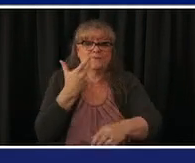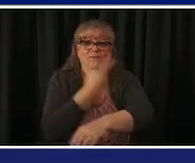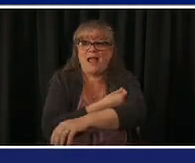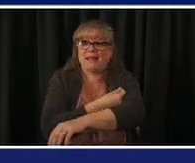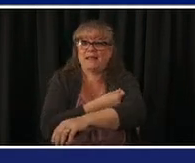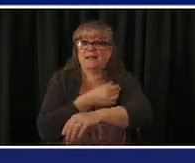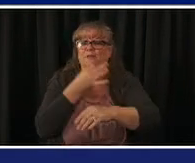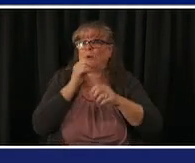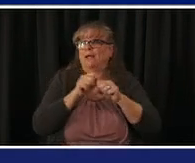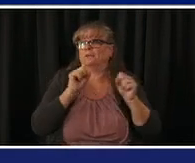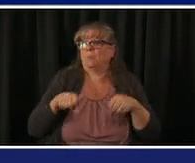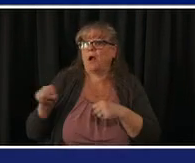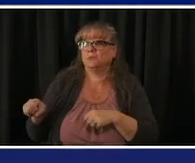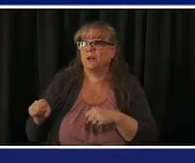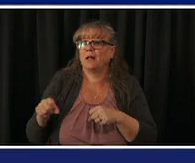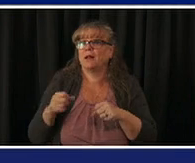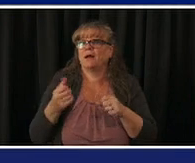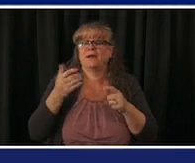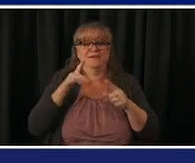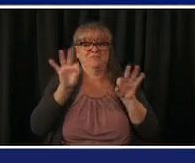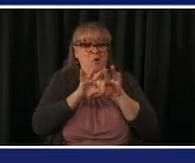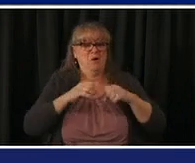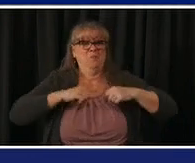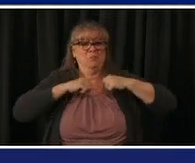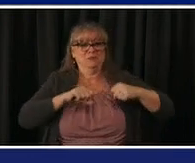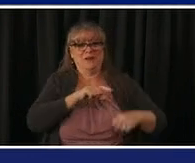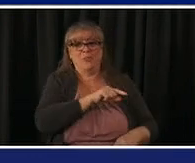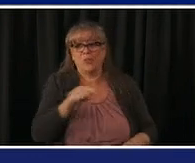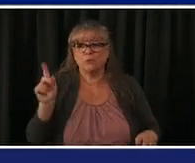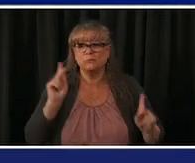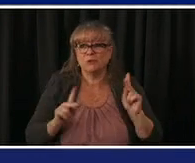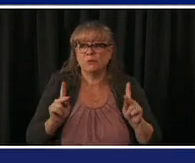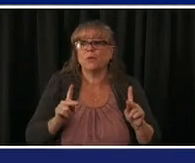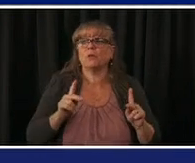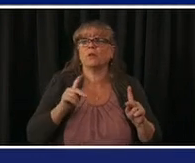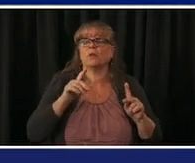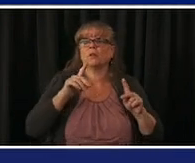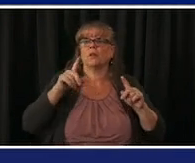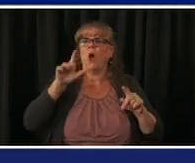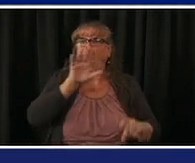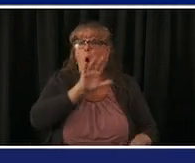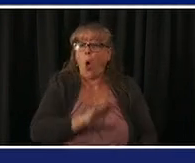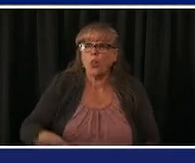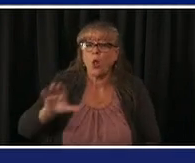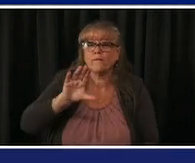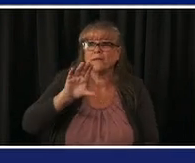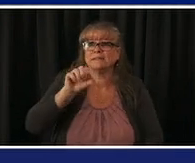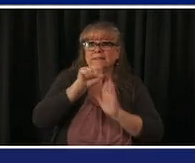foremost but as a state we what are our concerns things like hospital capacity etc uh if you are 65